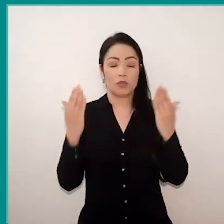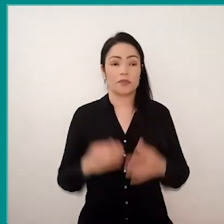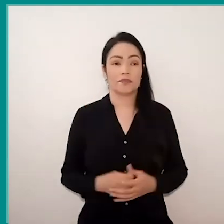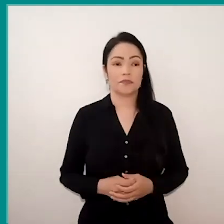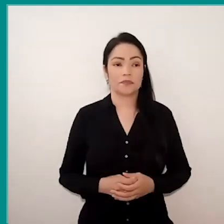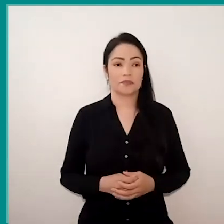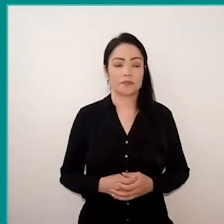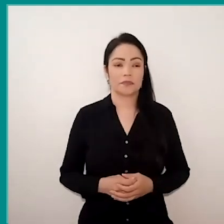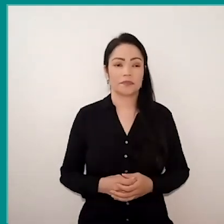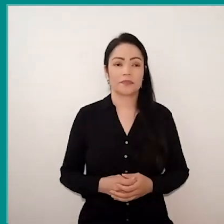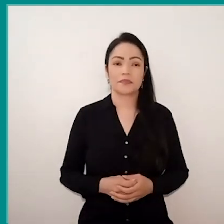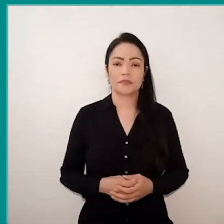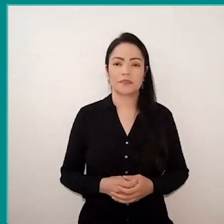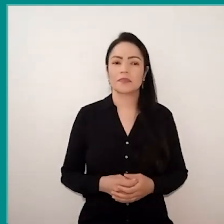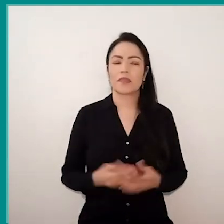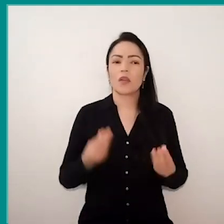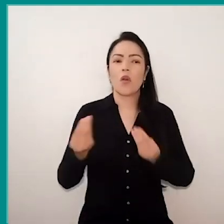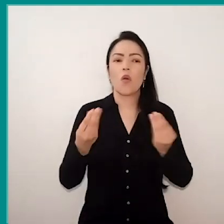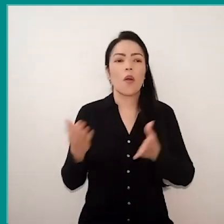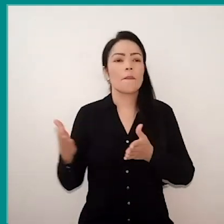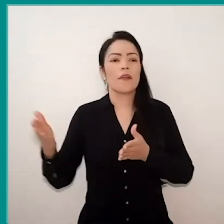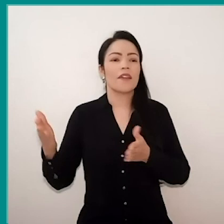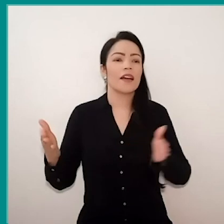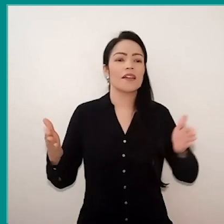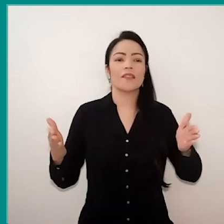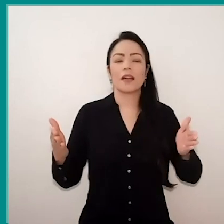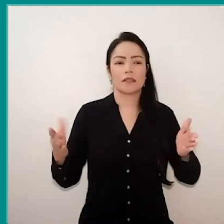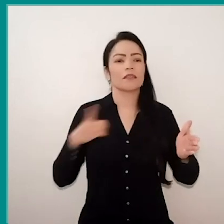of the bias, let's talk like this, a bias that exists in technology,